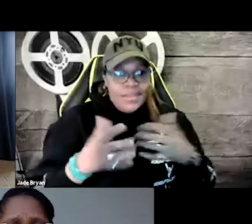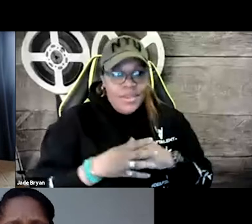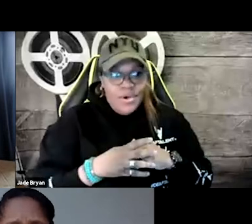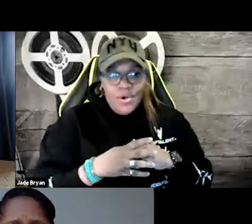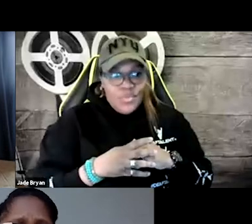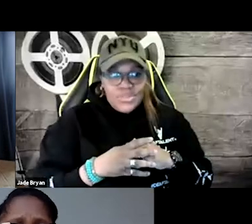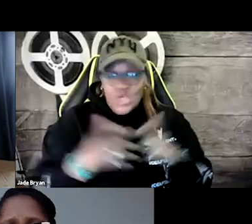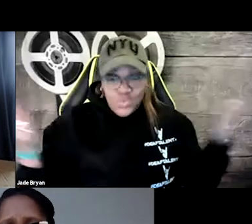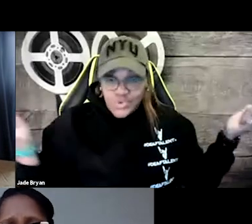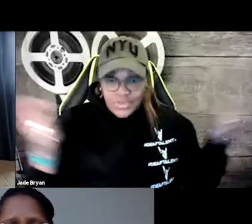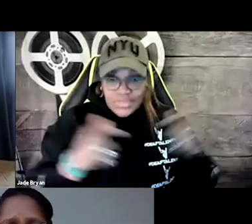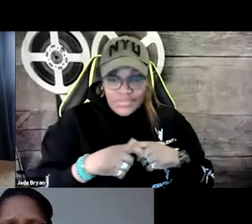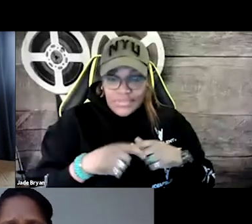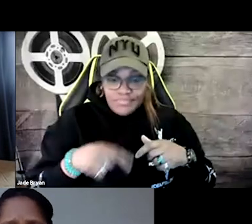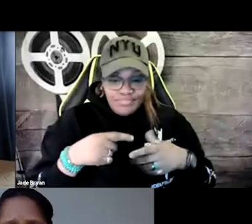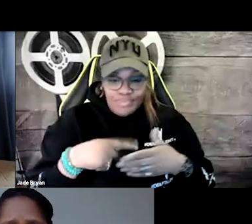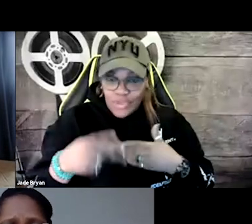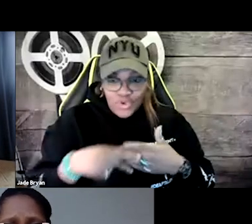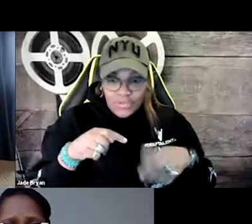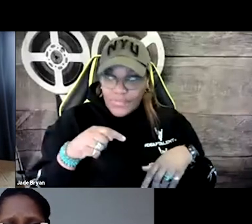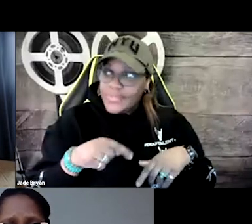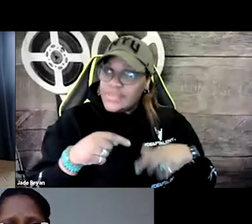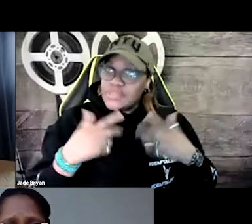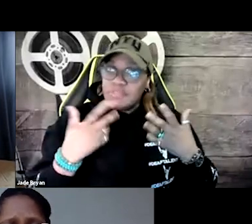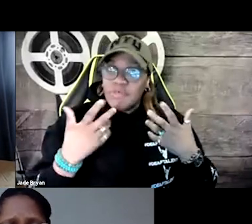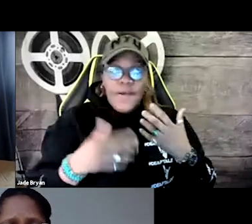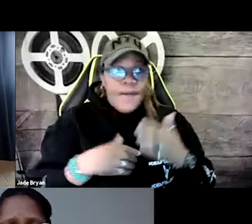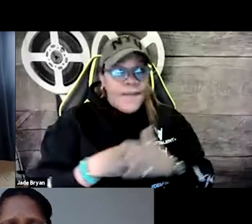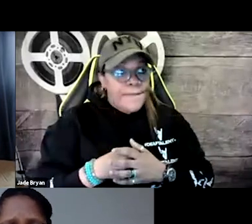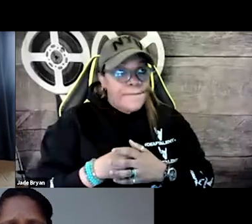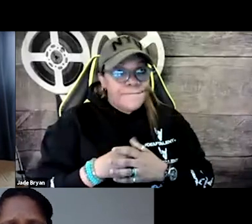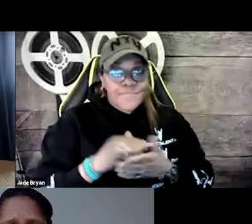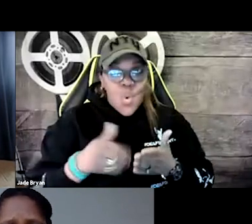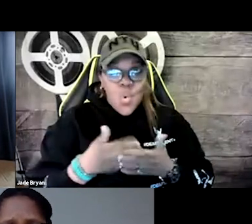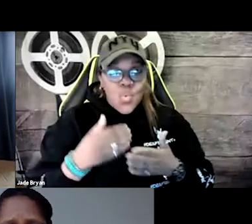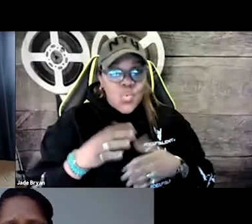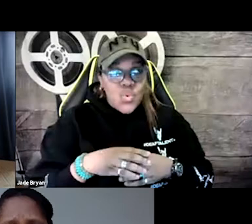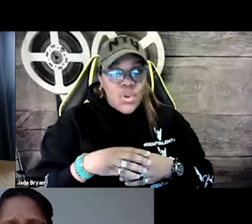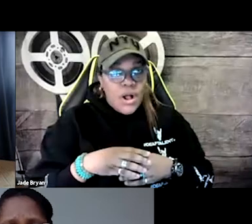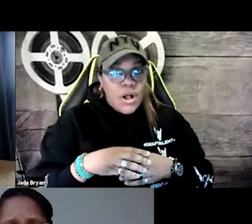music, instead of it just being musical instrument. We want it to get more in depth with it, as you've shown.